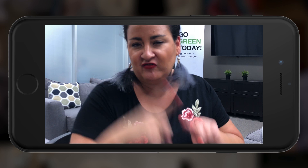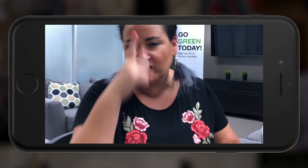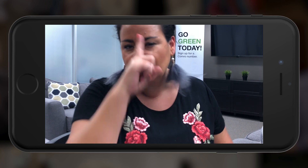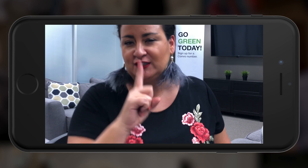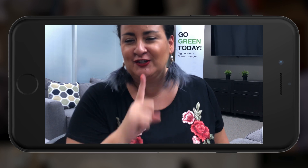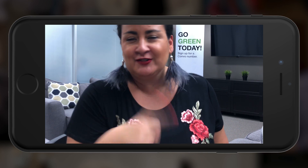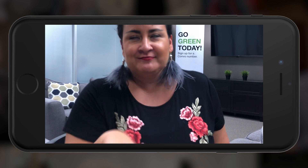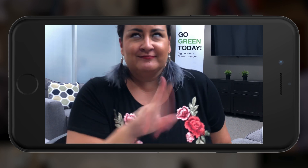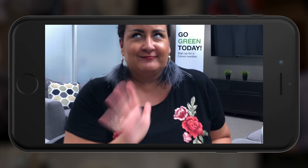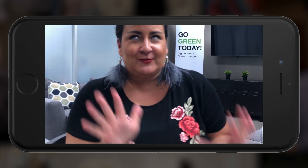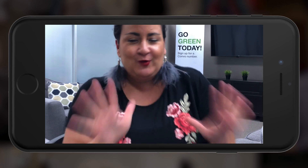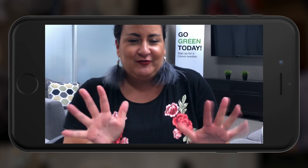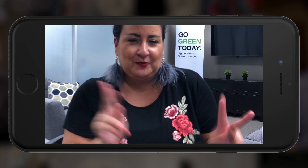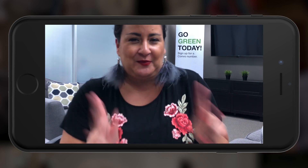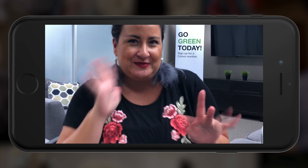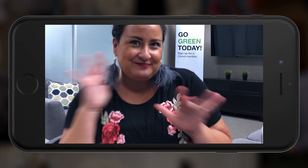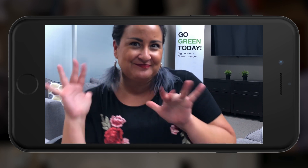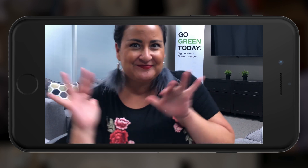have plenty of amazing people there.